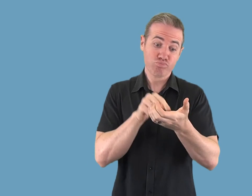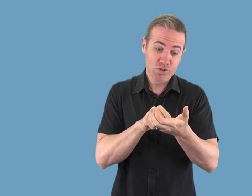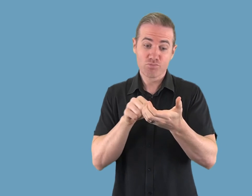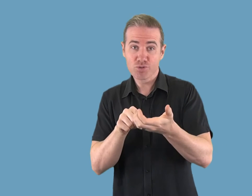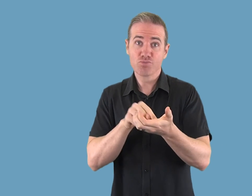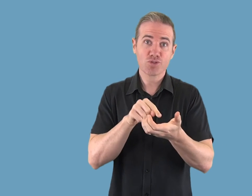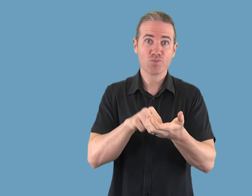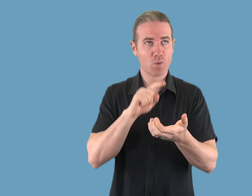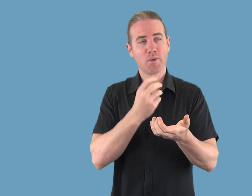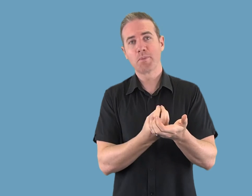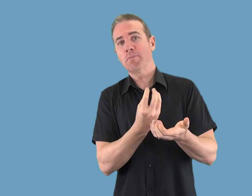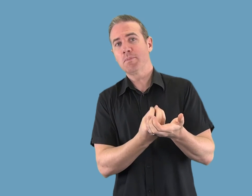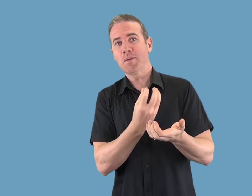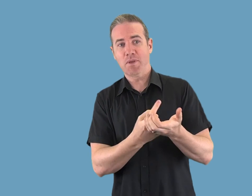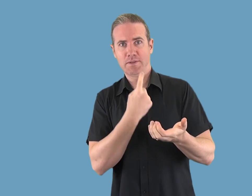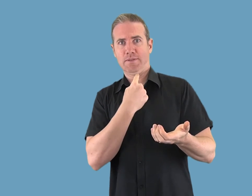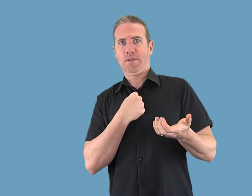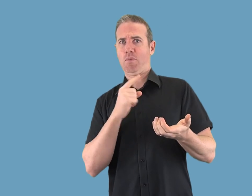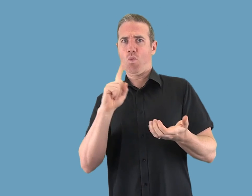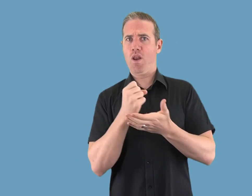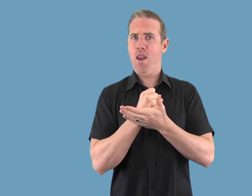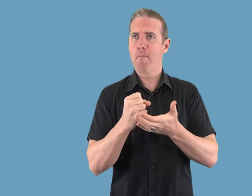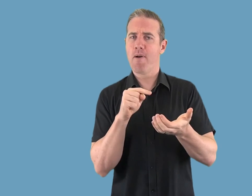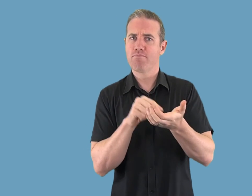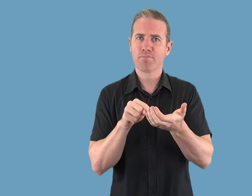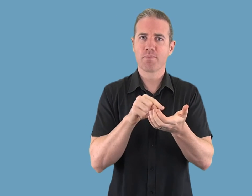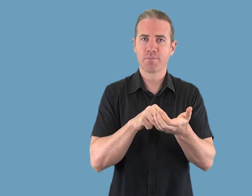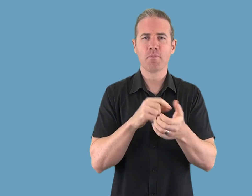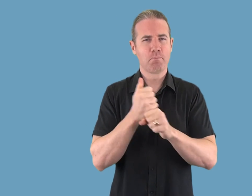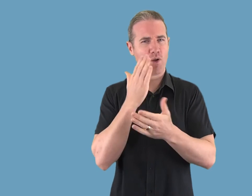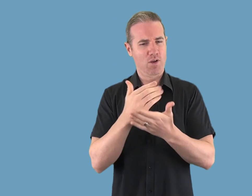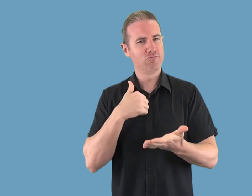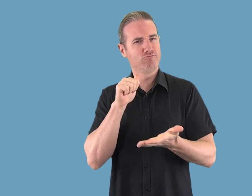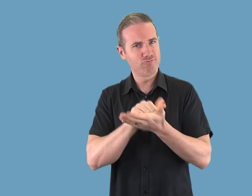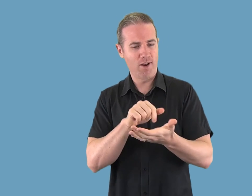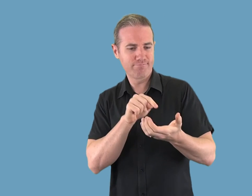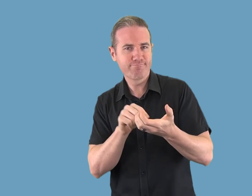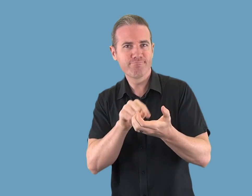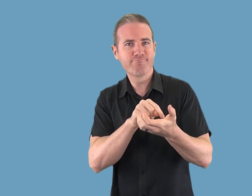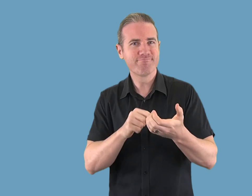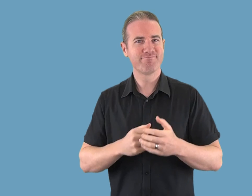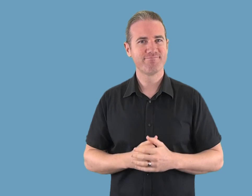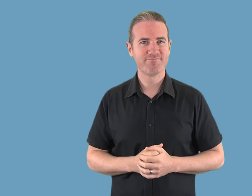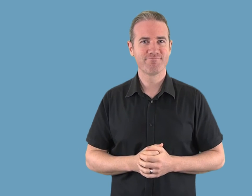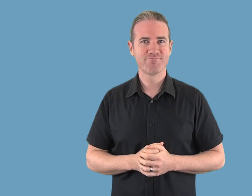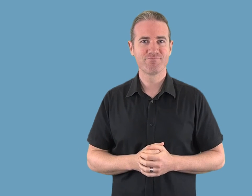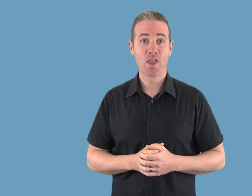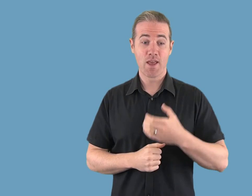Audio feedback of numbers being called